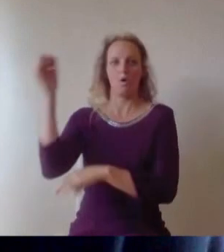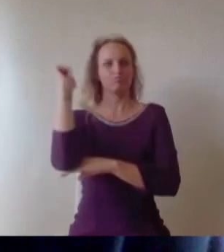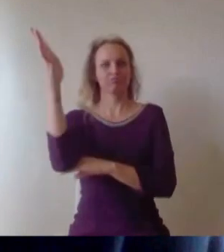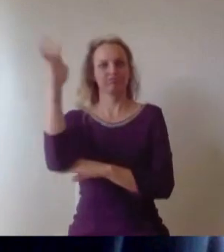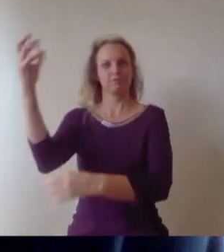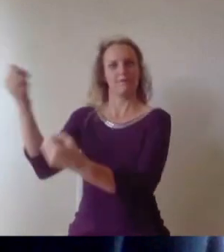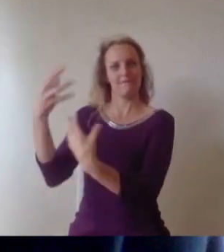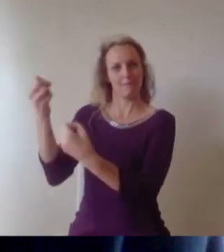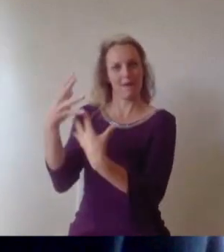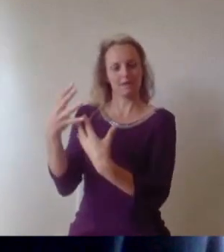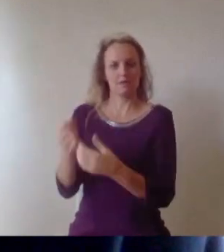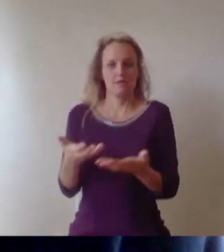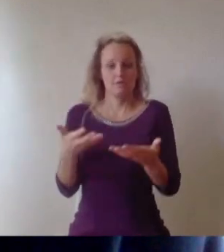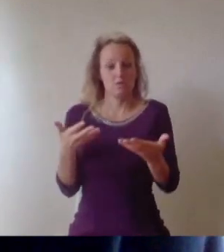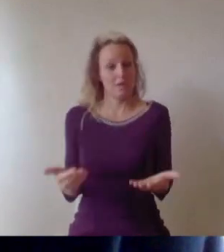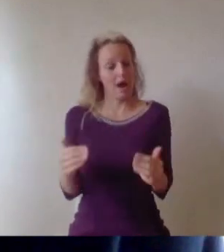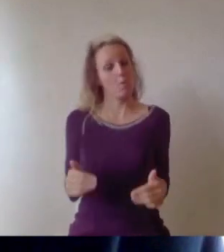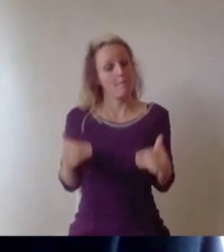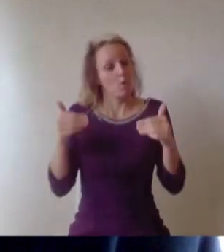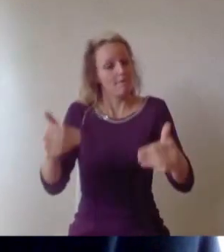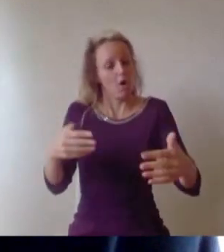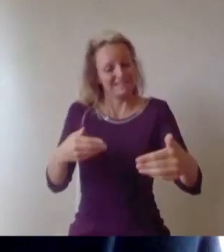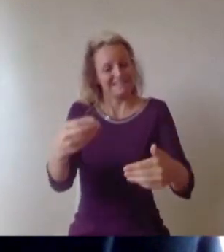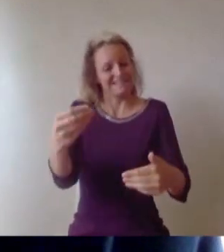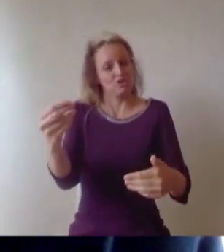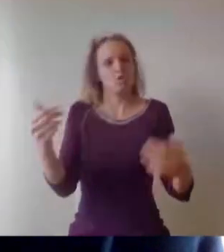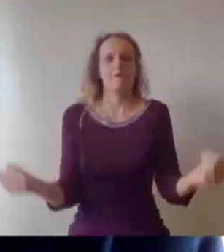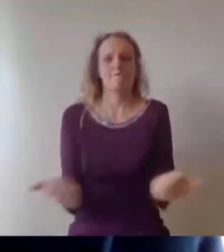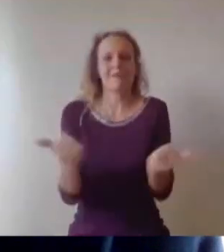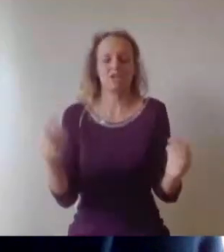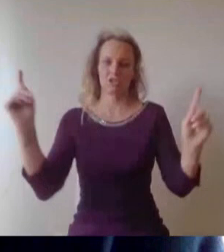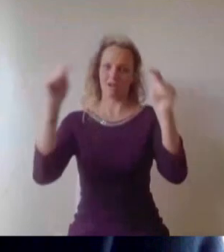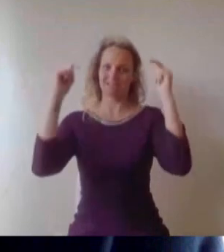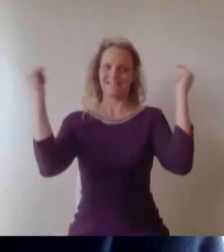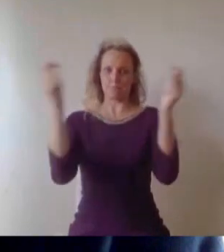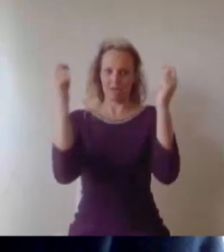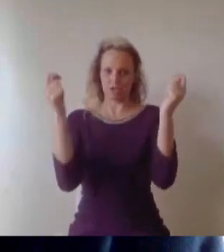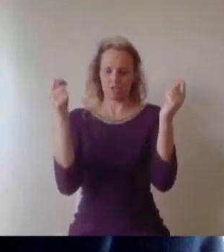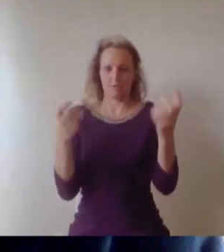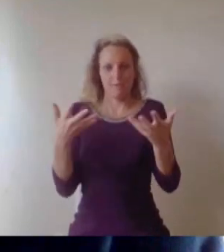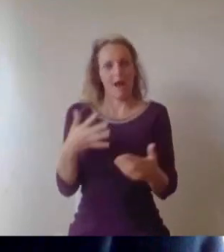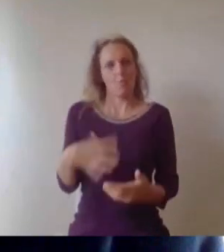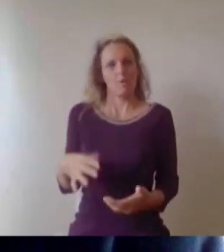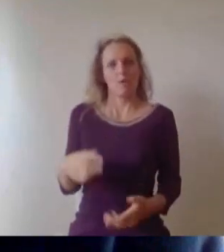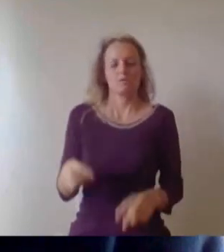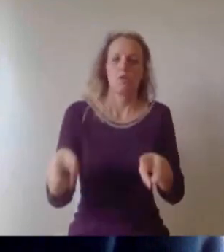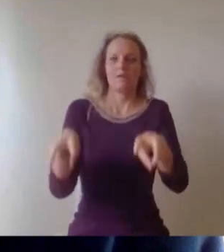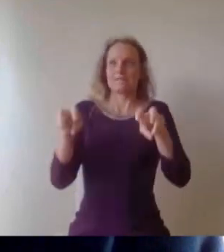celebration event and it's time to enjoy some student performances. First up, we have the Bristol University